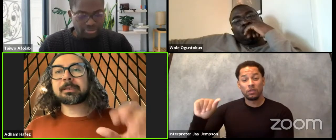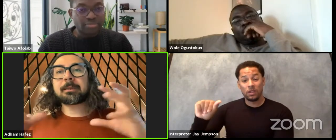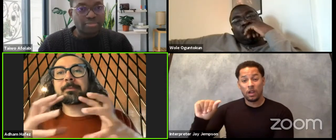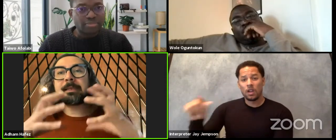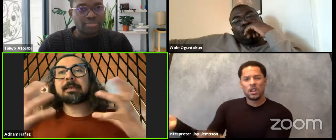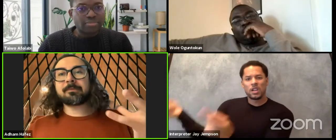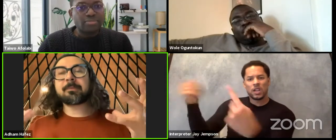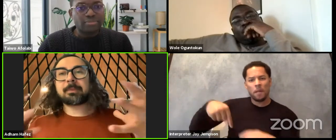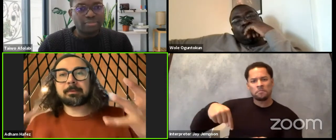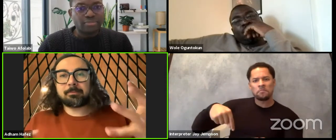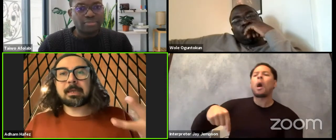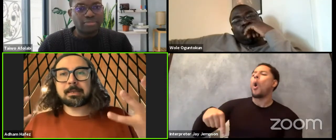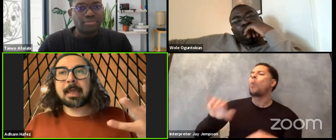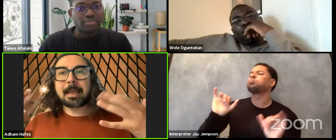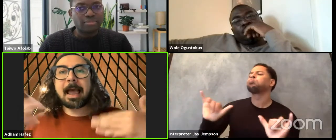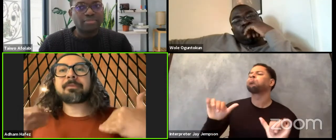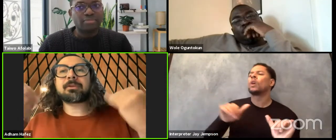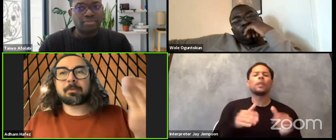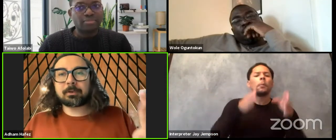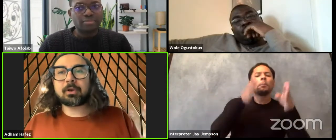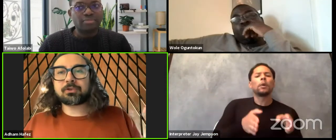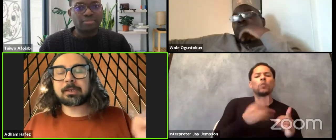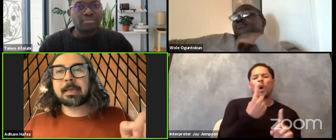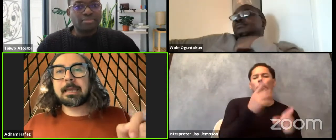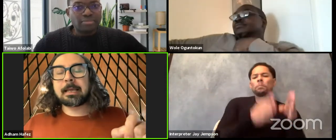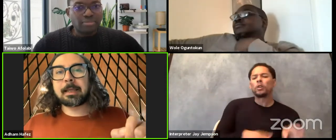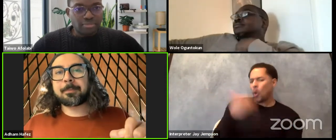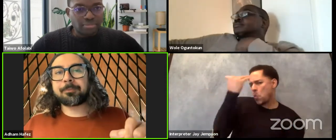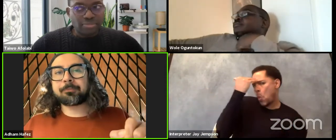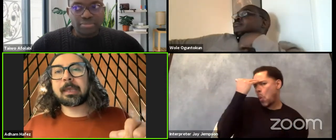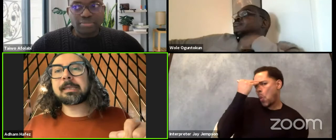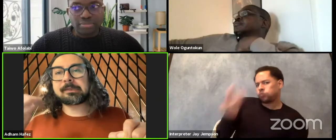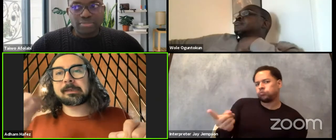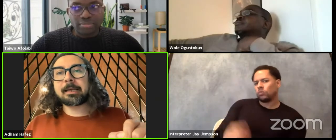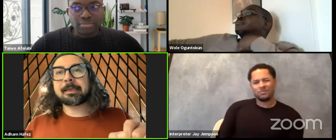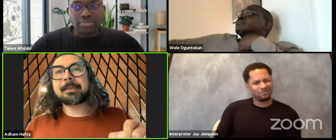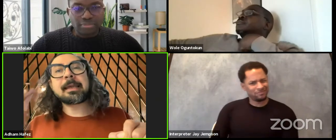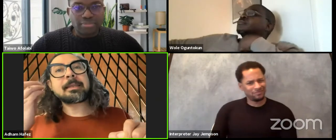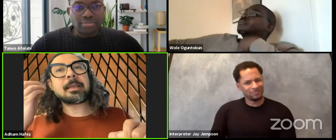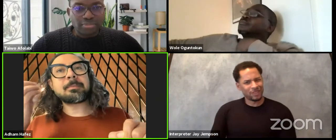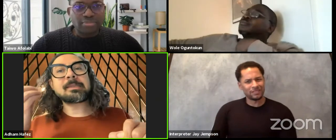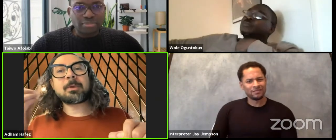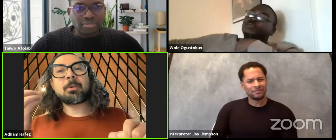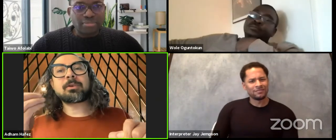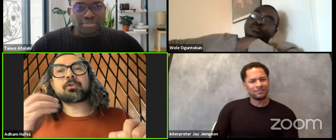but they believe they can have the dramaturgic insight. And then it makes me wonder,